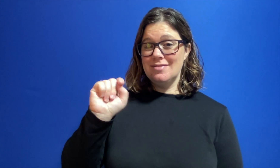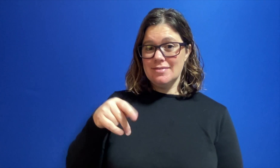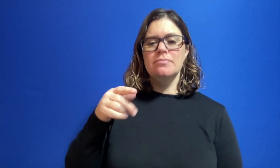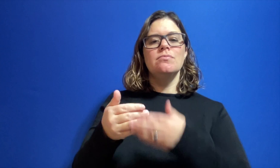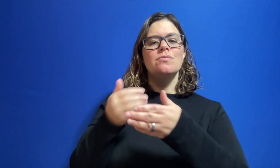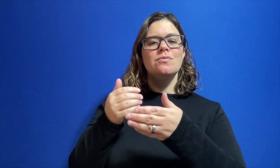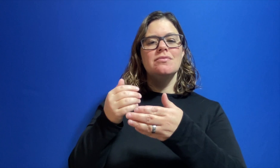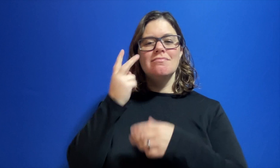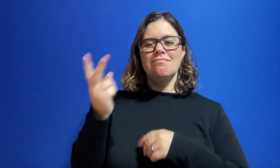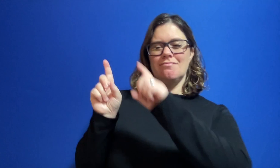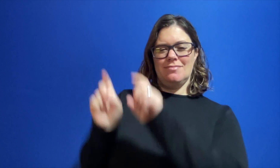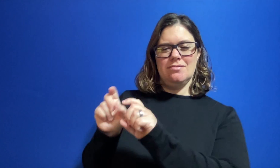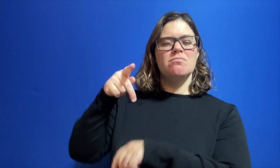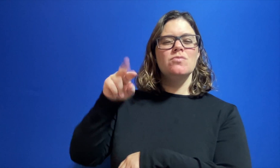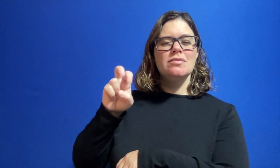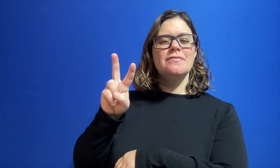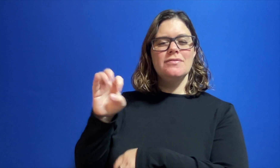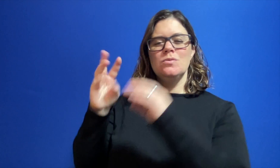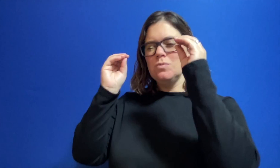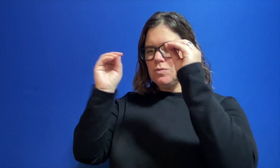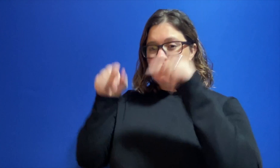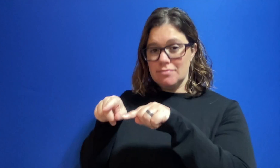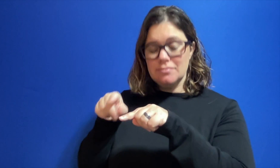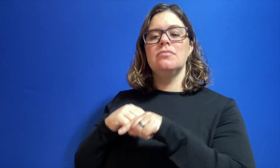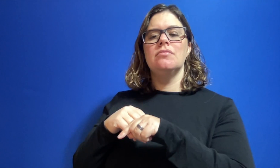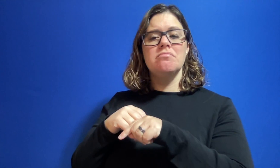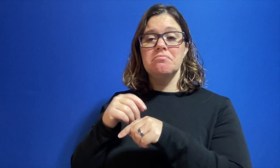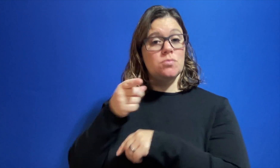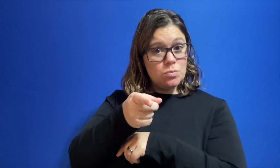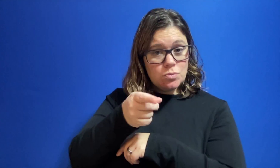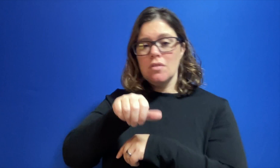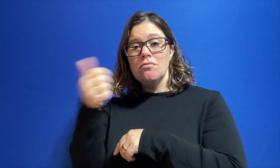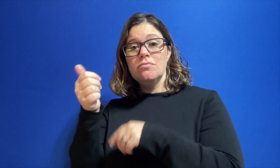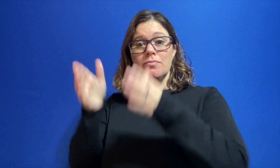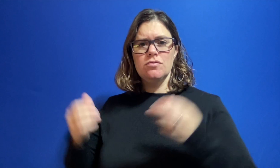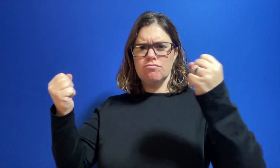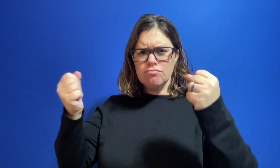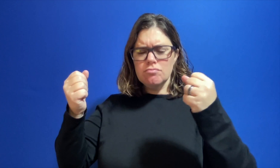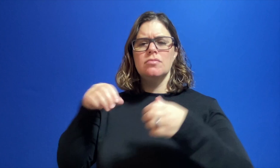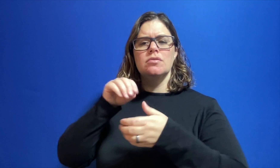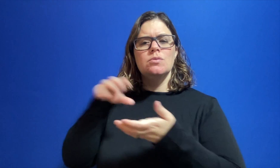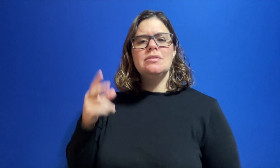First Tip, before previewing the test "Preview Instructions" if you or another person signs the instructions,